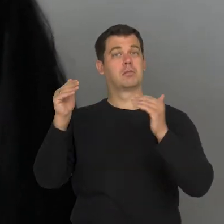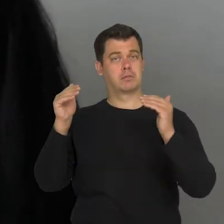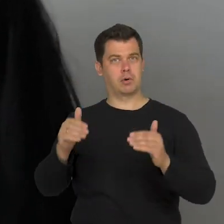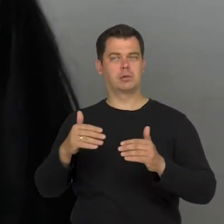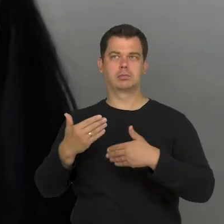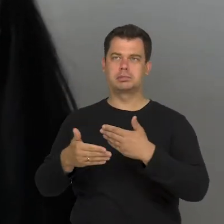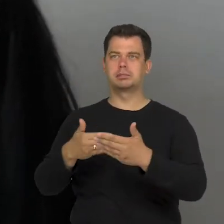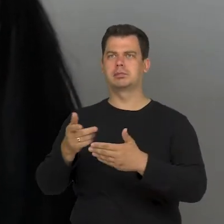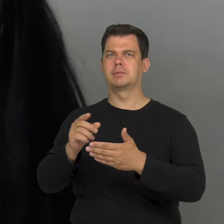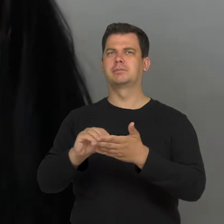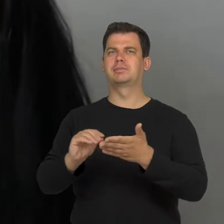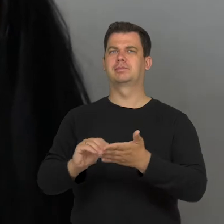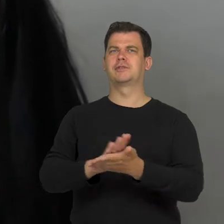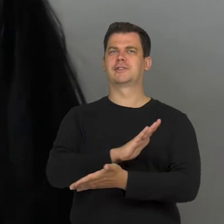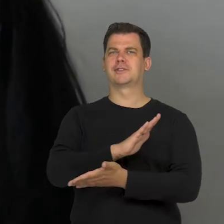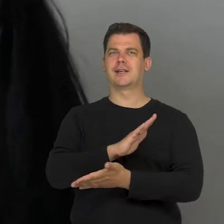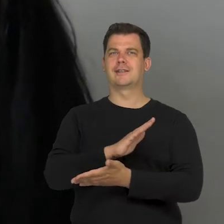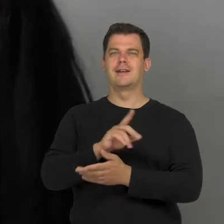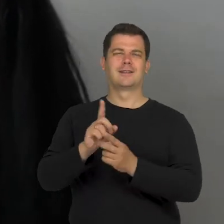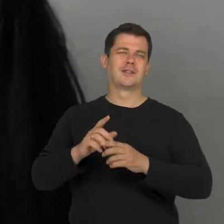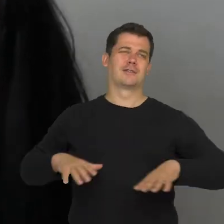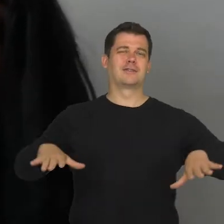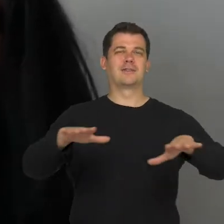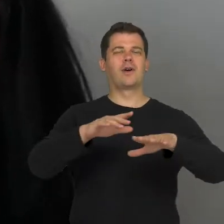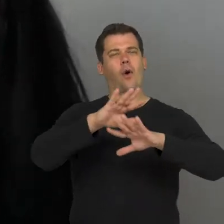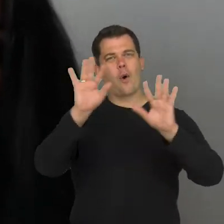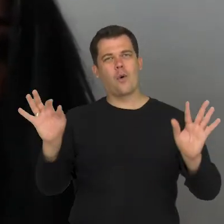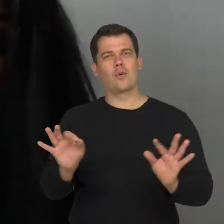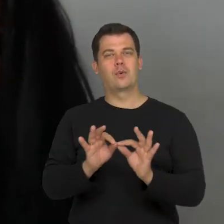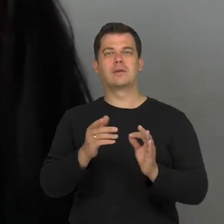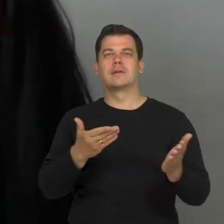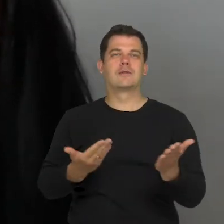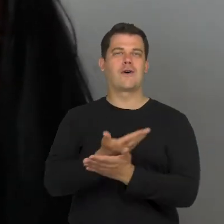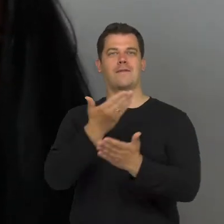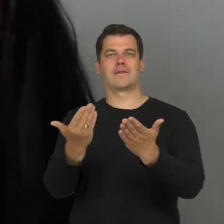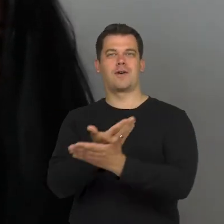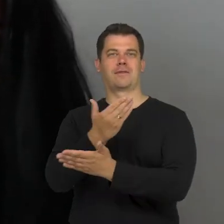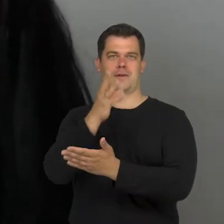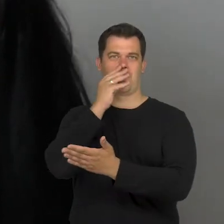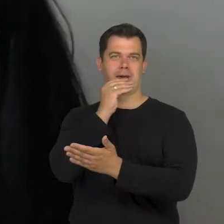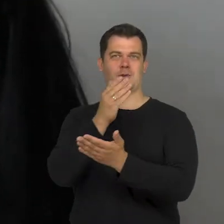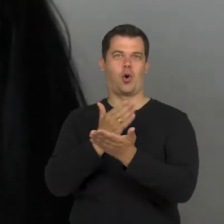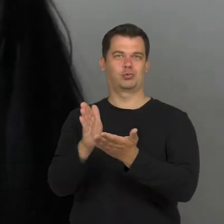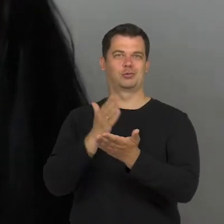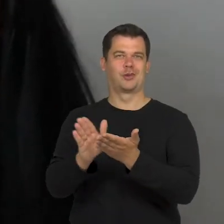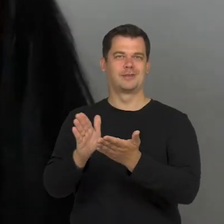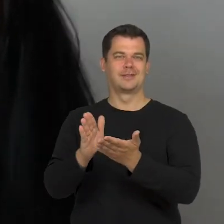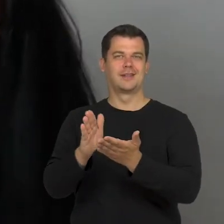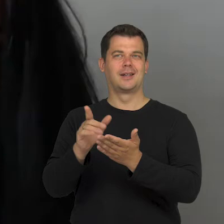Of course, we live in a world which generates new rejected images and Poland is a good example.